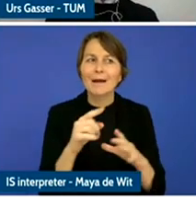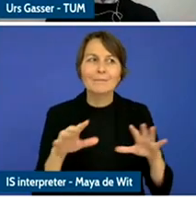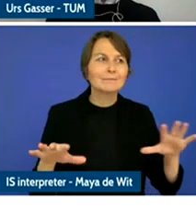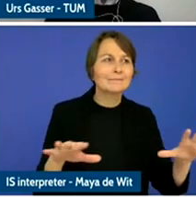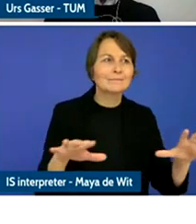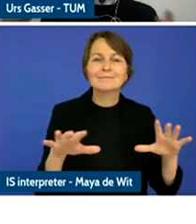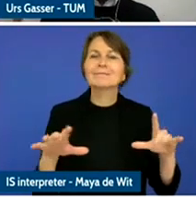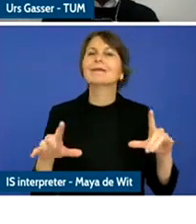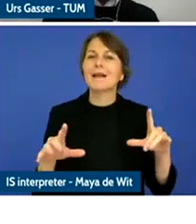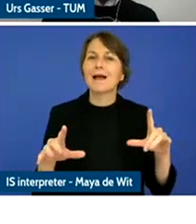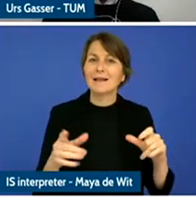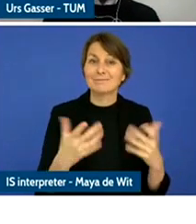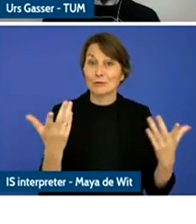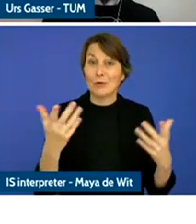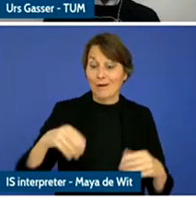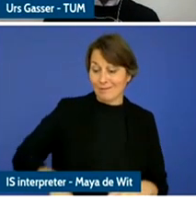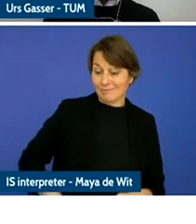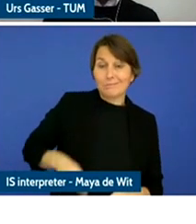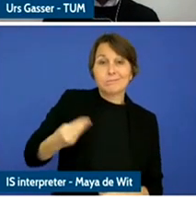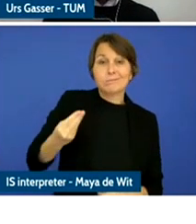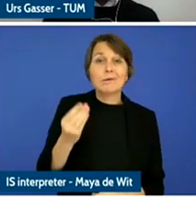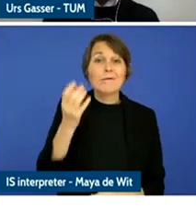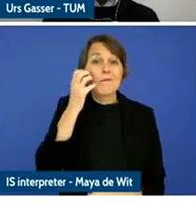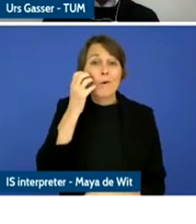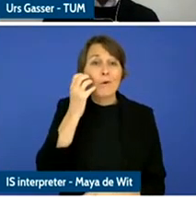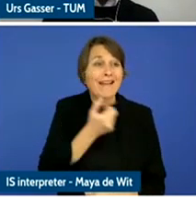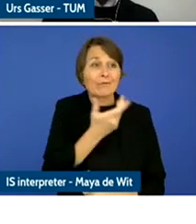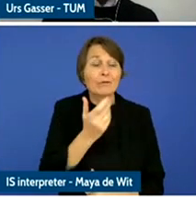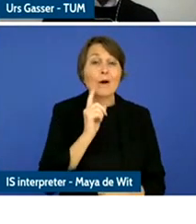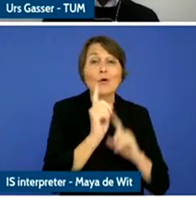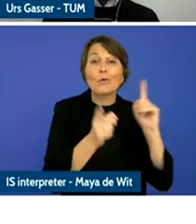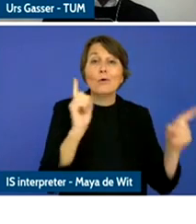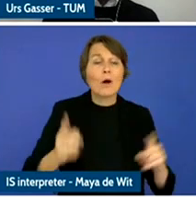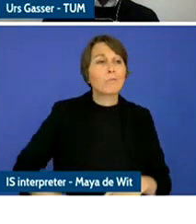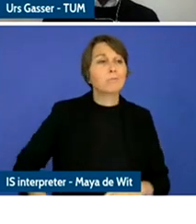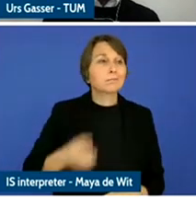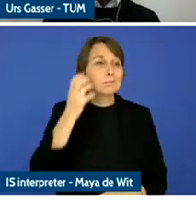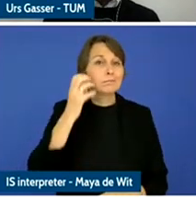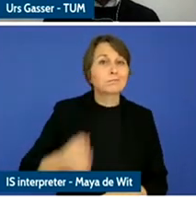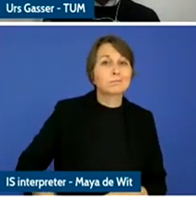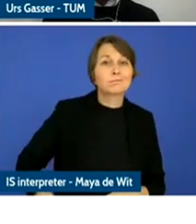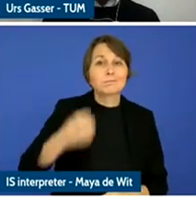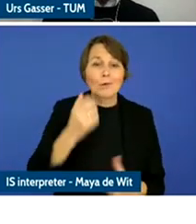everywhere and access anytime the digital network environment.